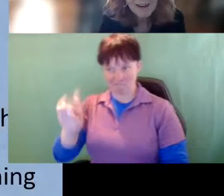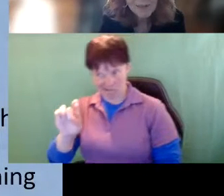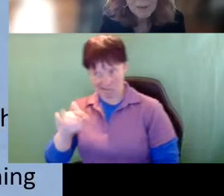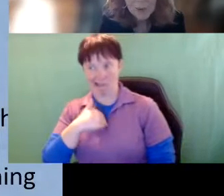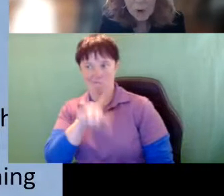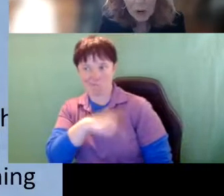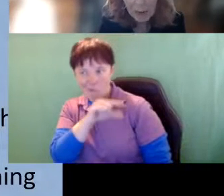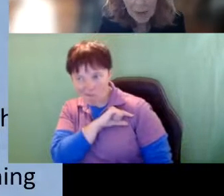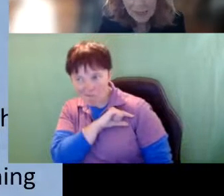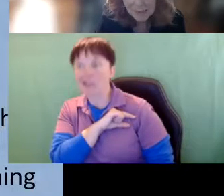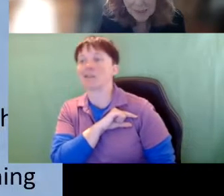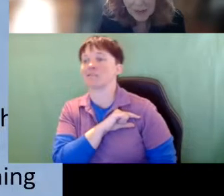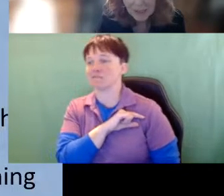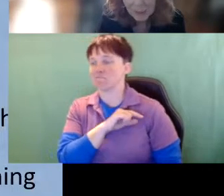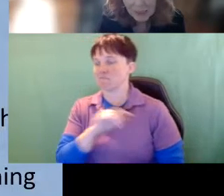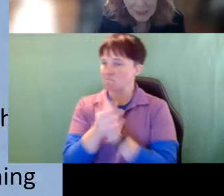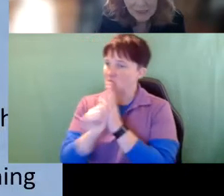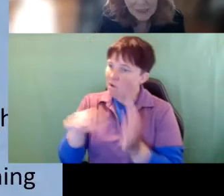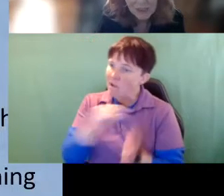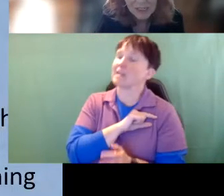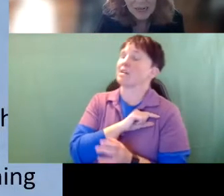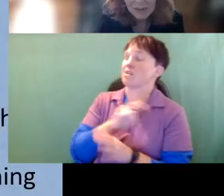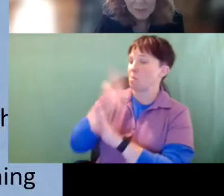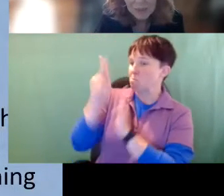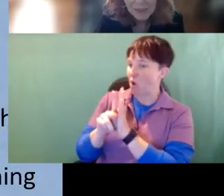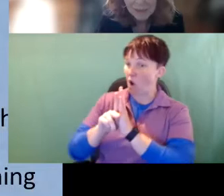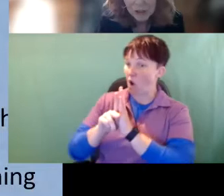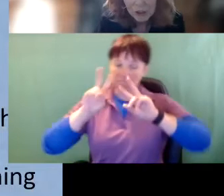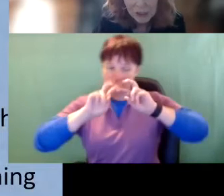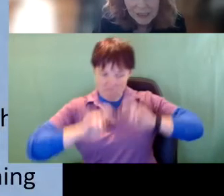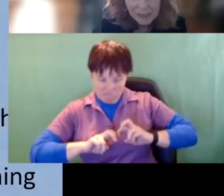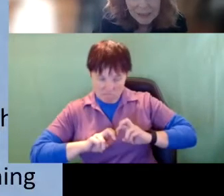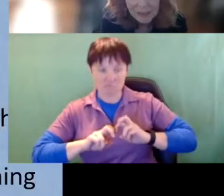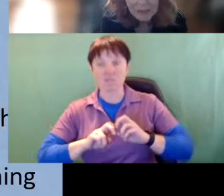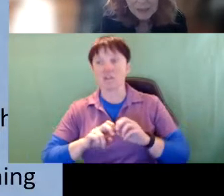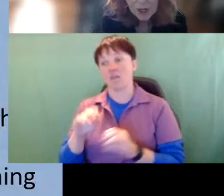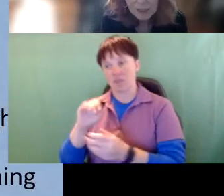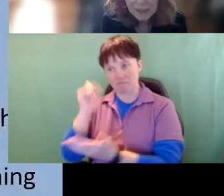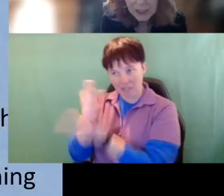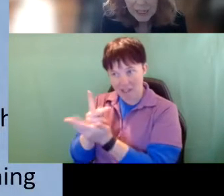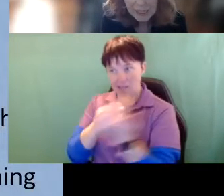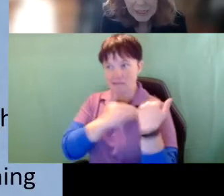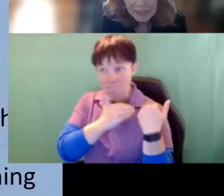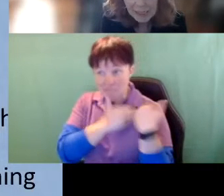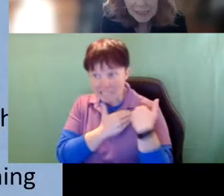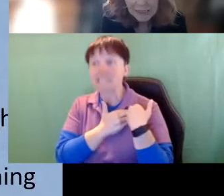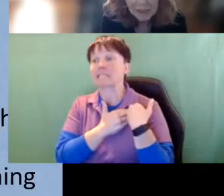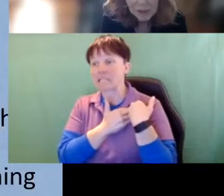The program has to be evaluated there's accountability for learning knowledge gain is done There's